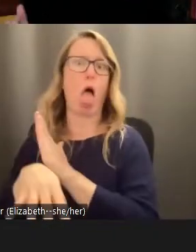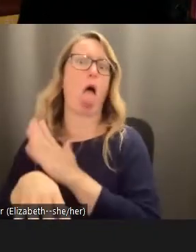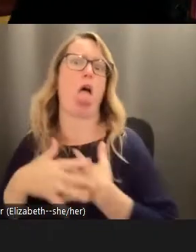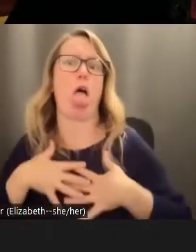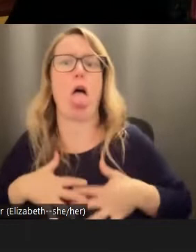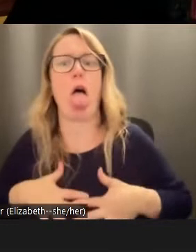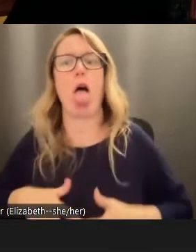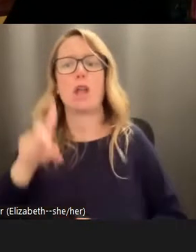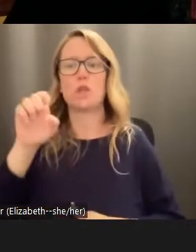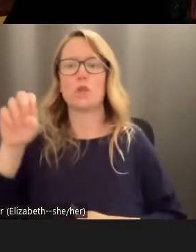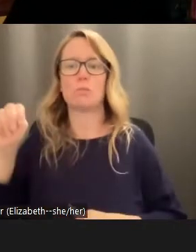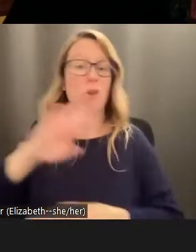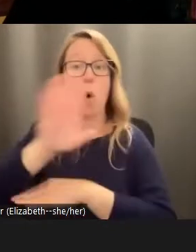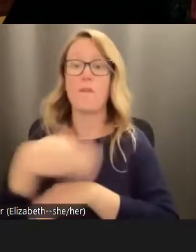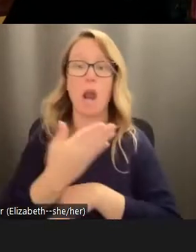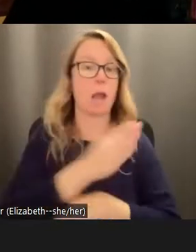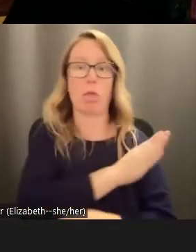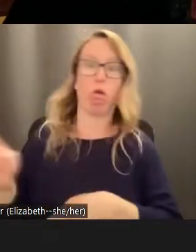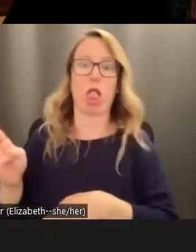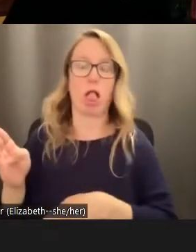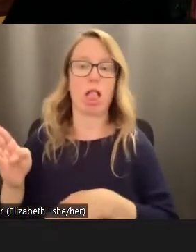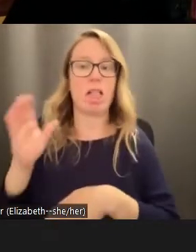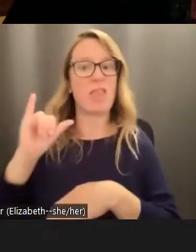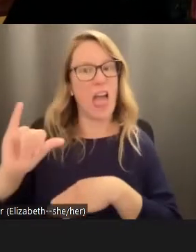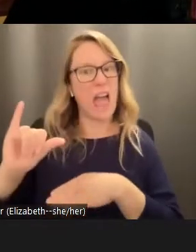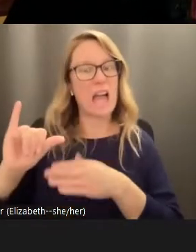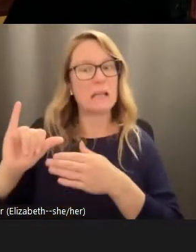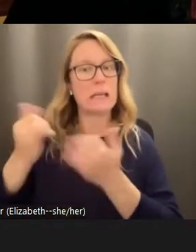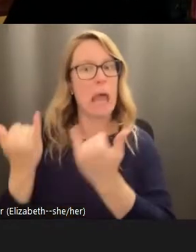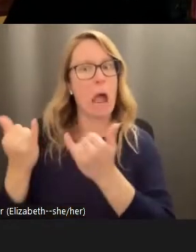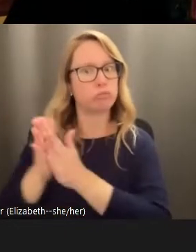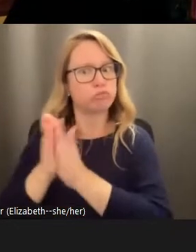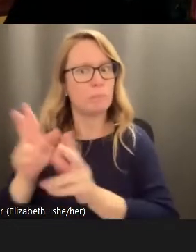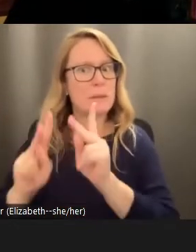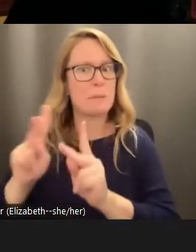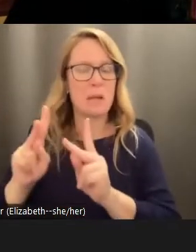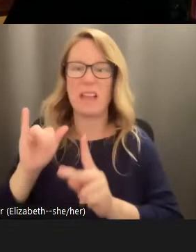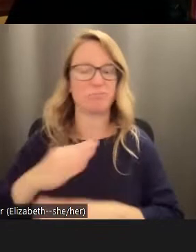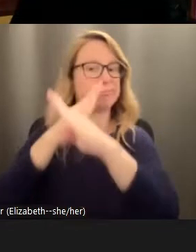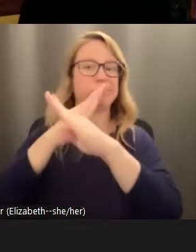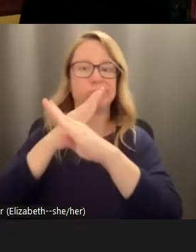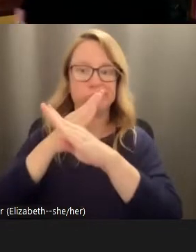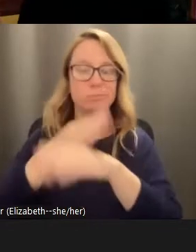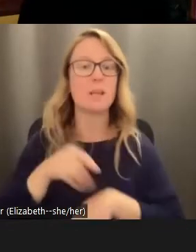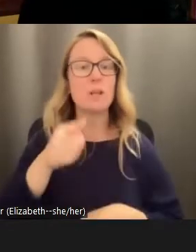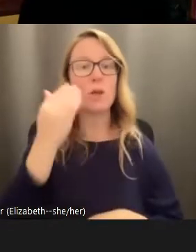that has become the big new obstacle to motivating people. So some of you might know, Michael Mann, one of the best